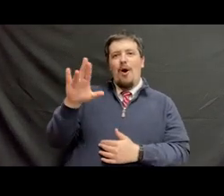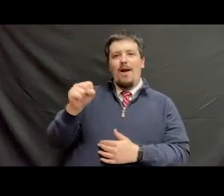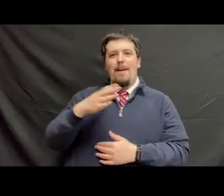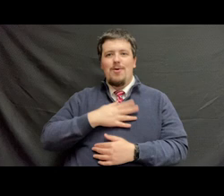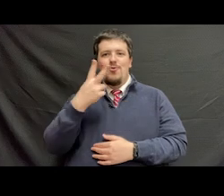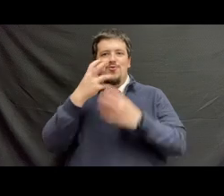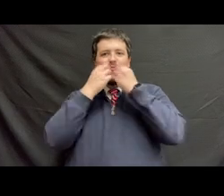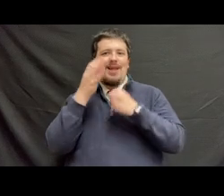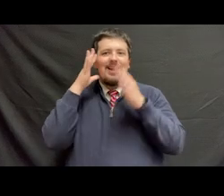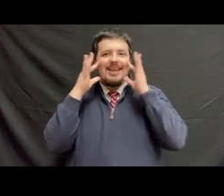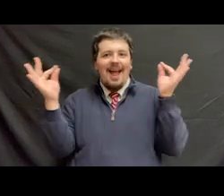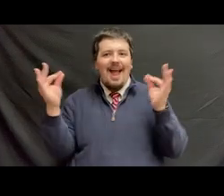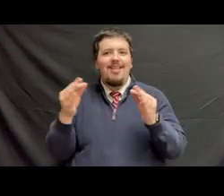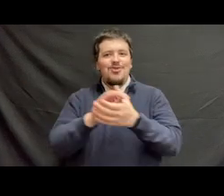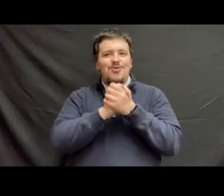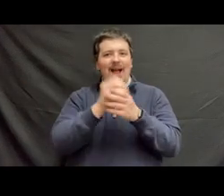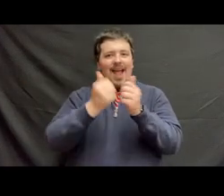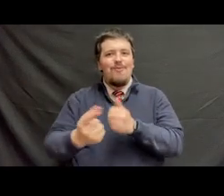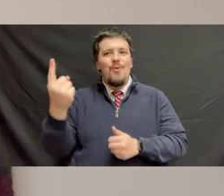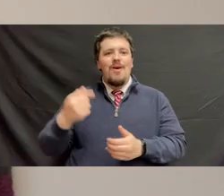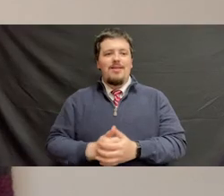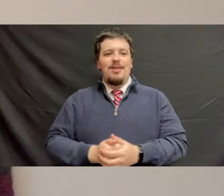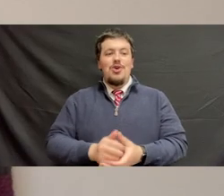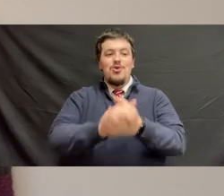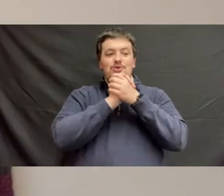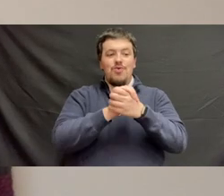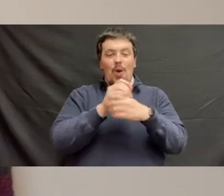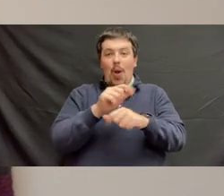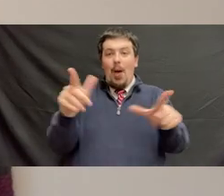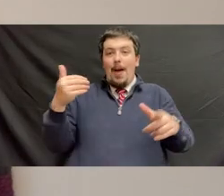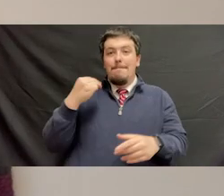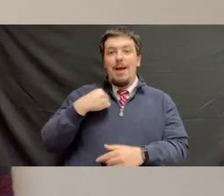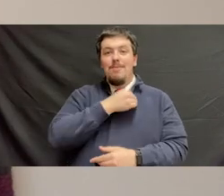and my two precious cats. Congrats everyone. Congratulations to all of the members